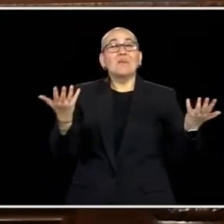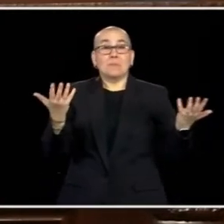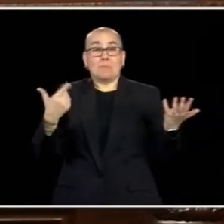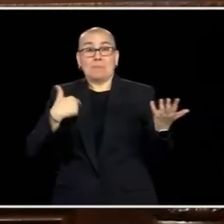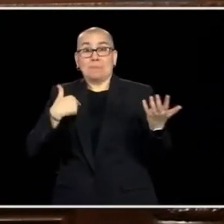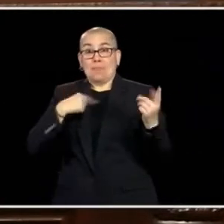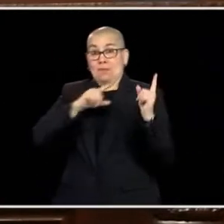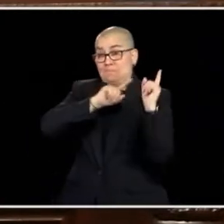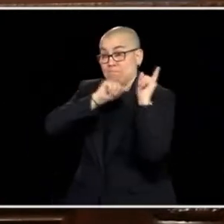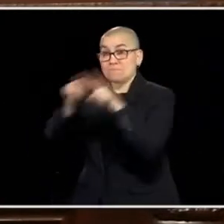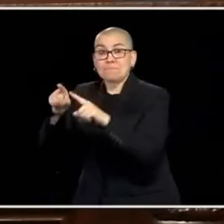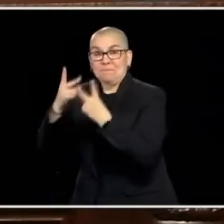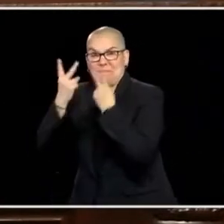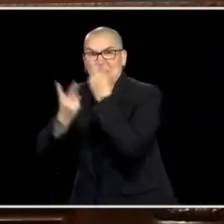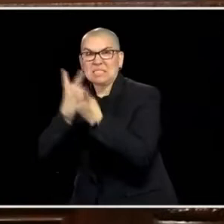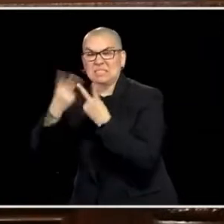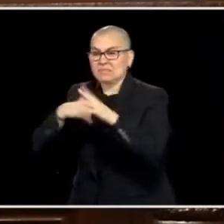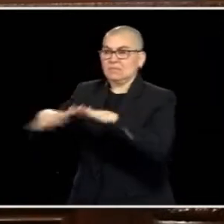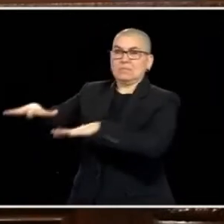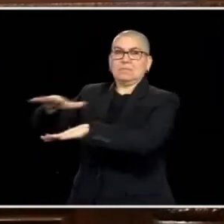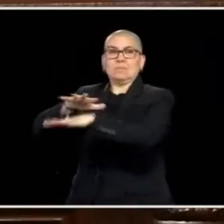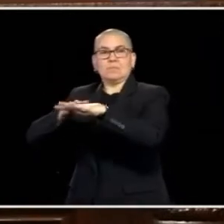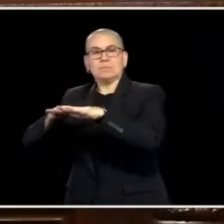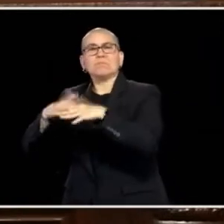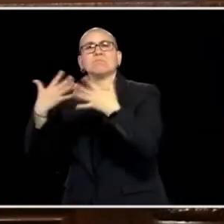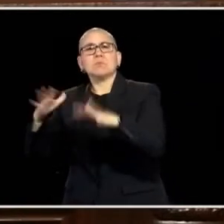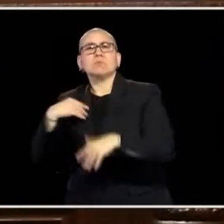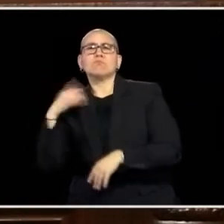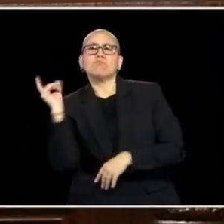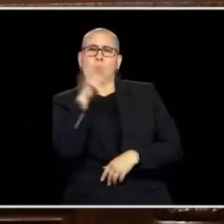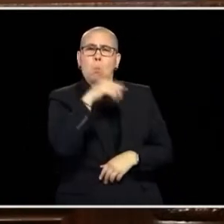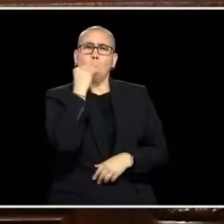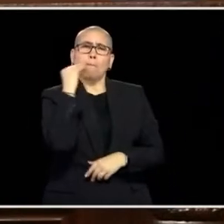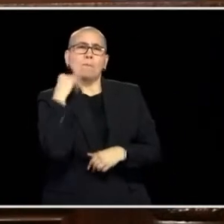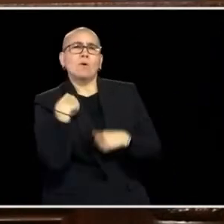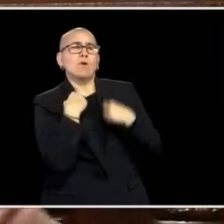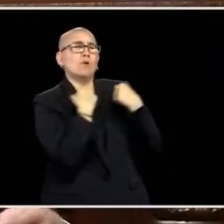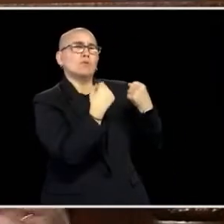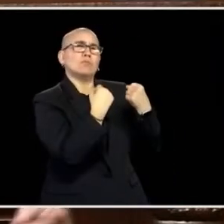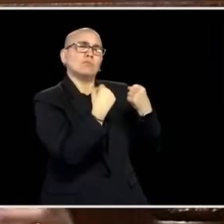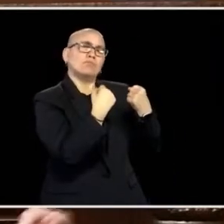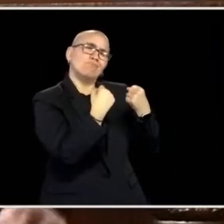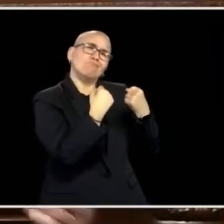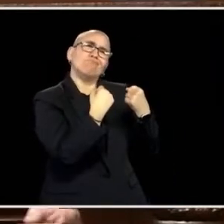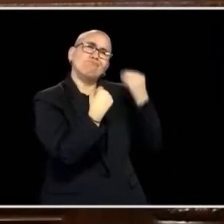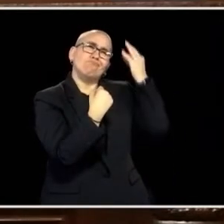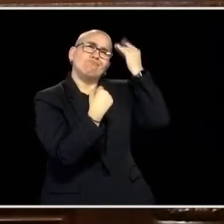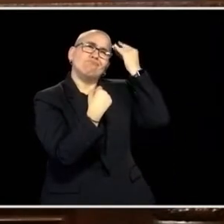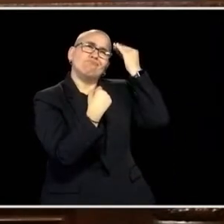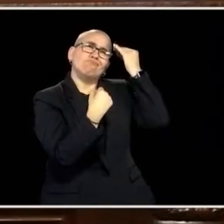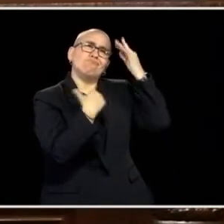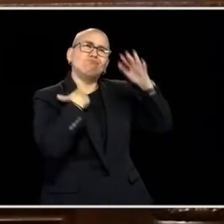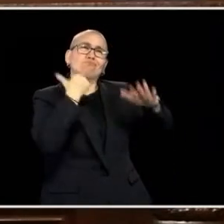THAT SENIOR CITIZENS IT, I GOT A CALL FROM MY FRIEND, CHAIRMAN KEVIN -- OF THE UPPER MEDICINE PEOPLE OF THE UPPER